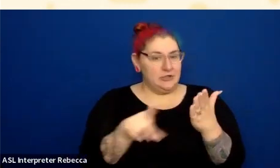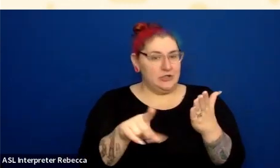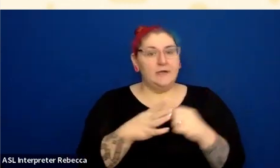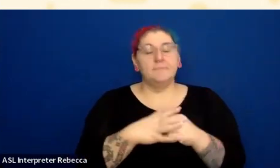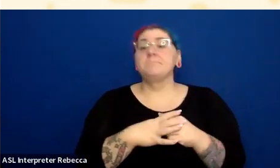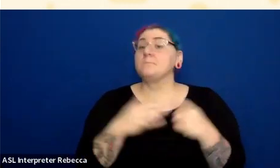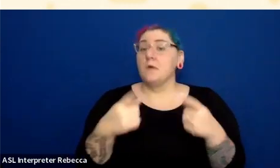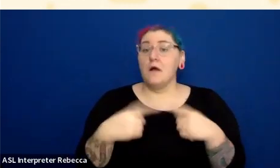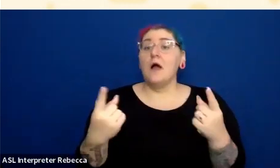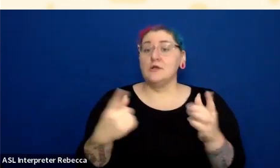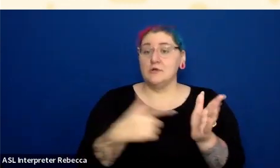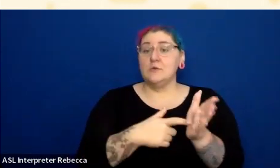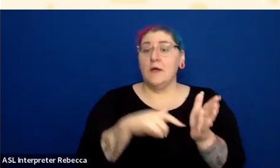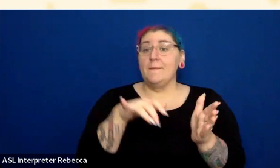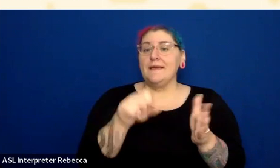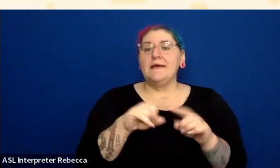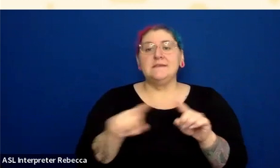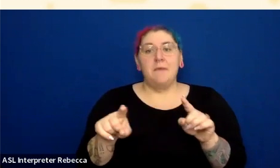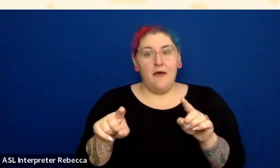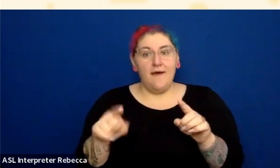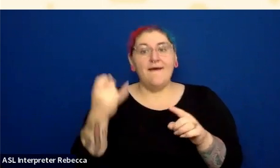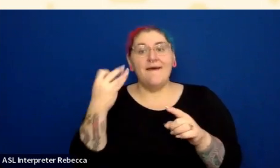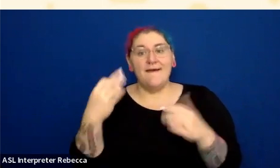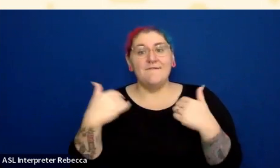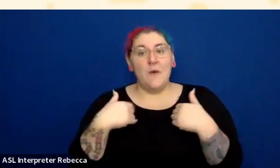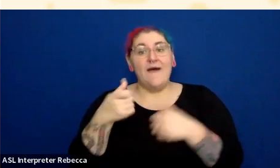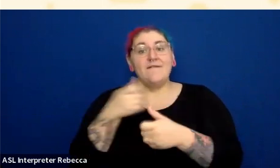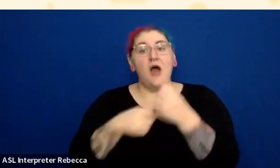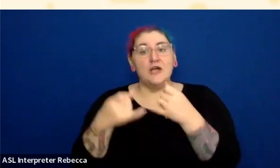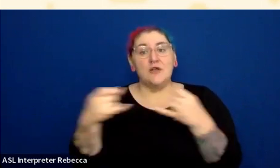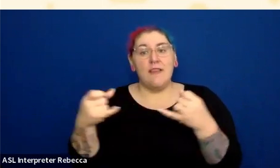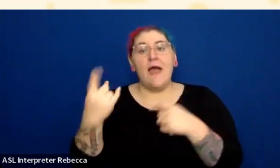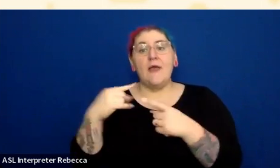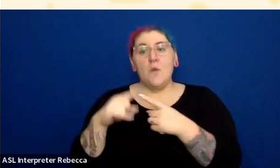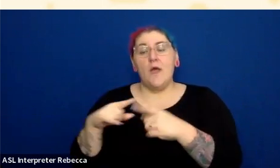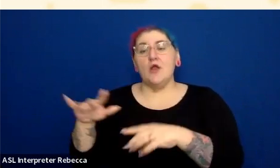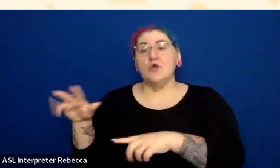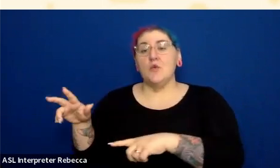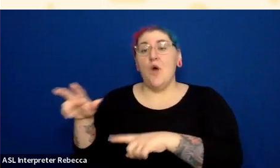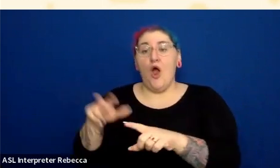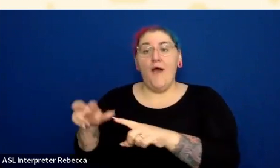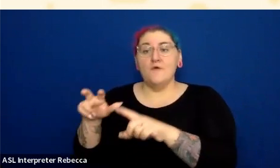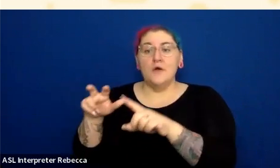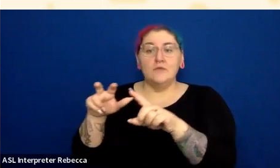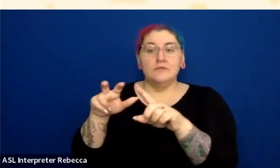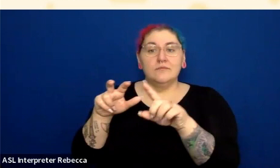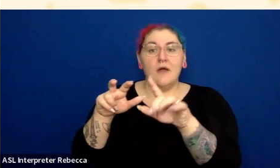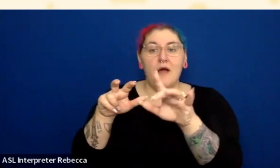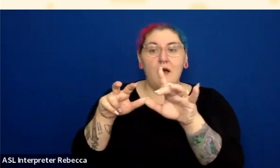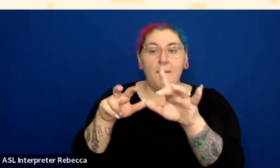but what if the link is underlined when hovering the mouse over it? So that on its own does not meet this requirement,